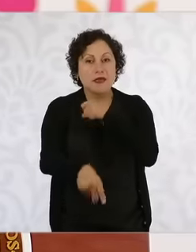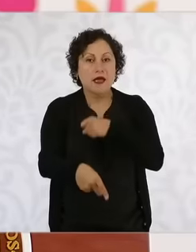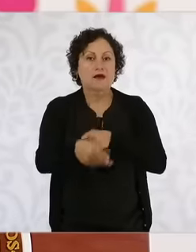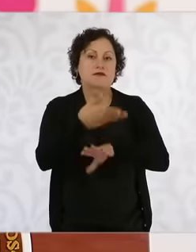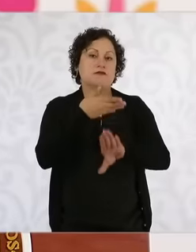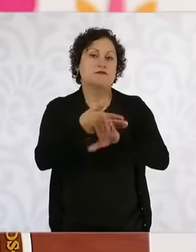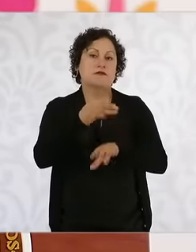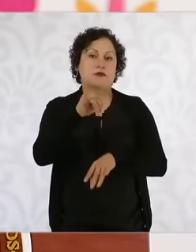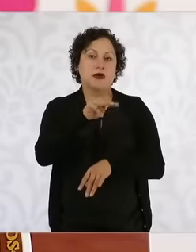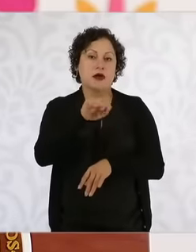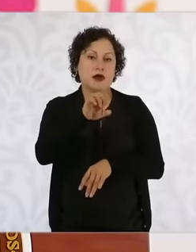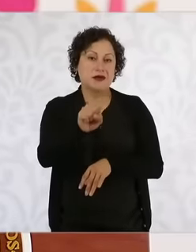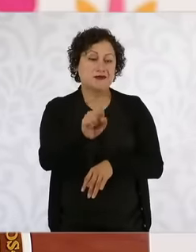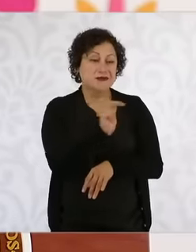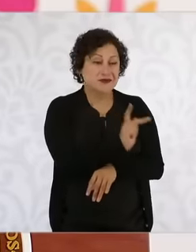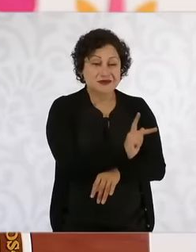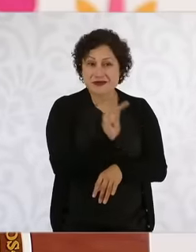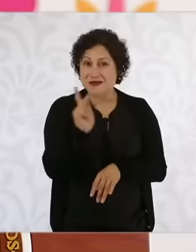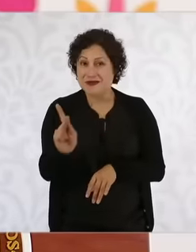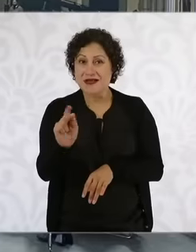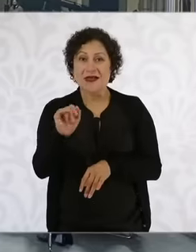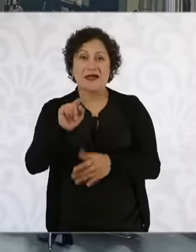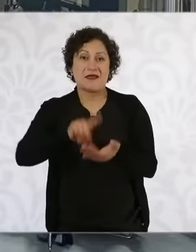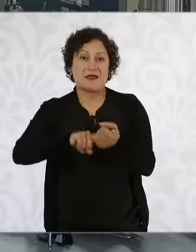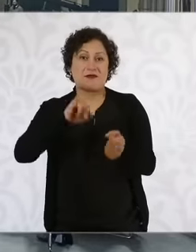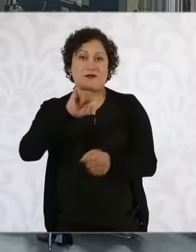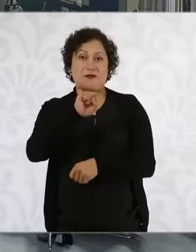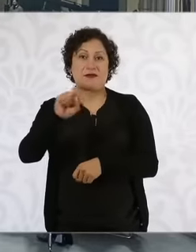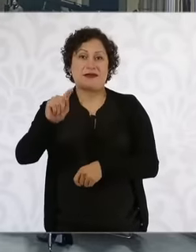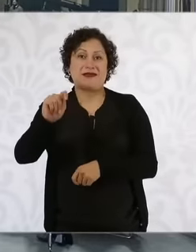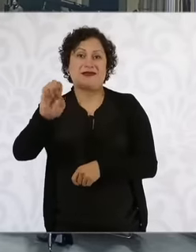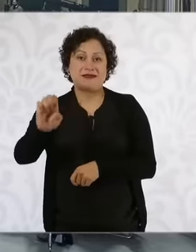It is something similar that is happening within the Iste because it is a harm to the Iste because